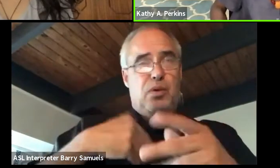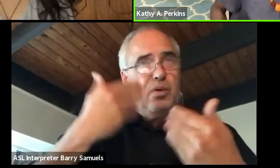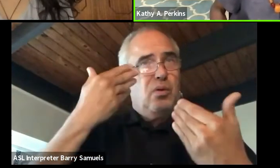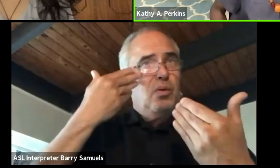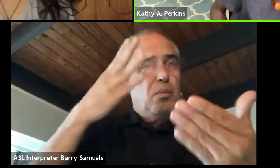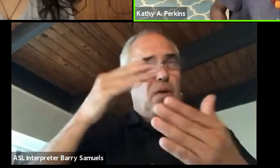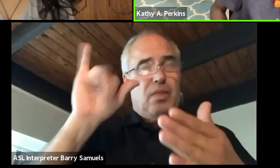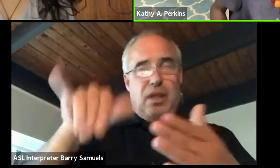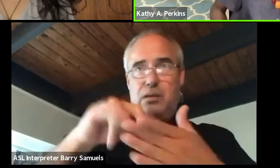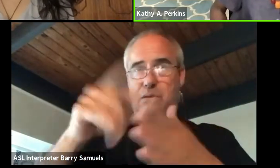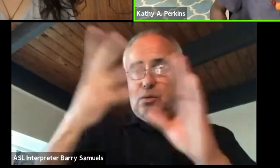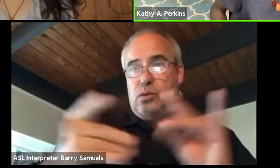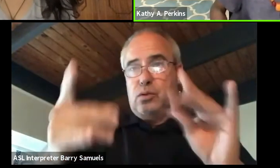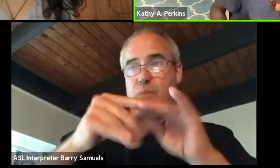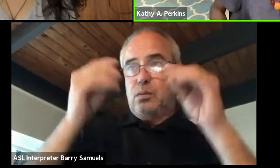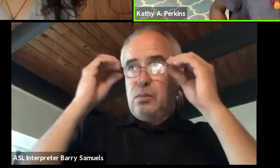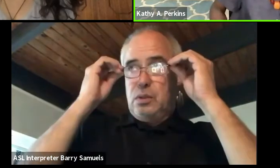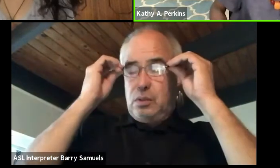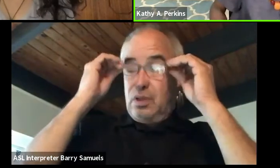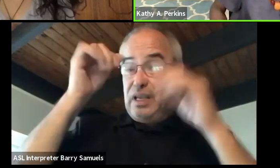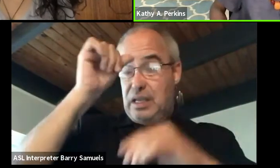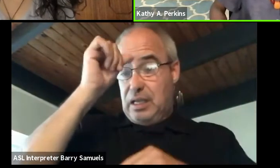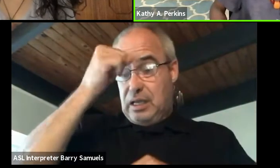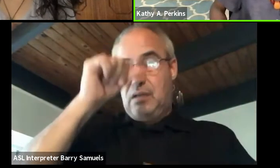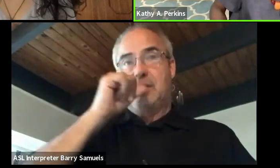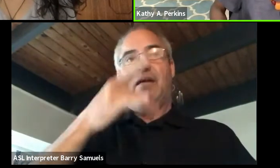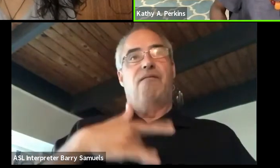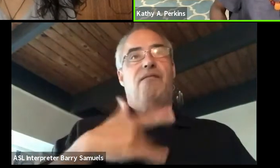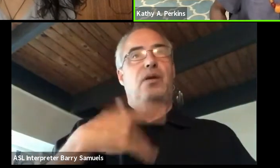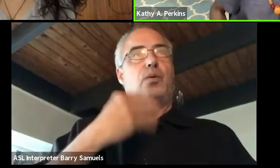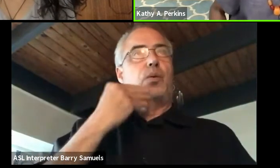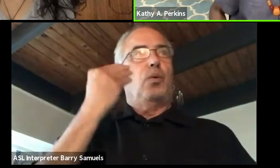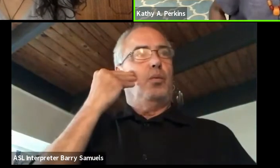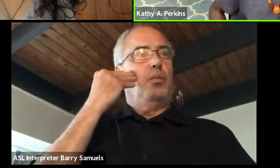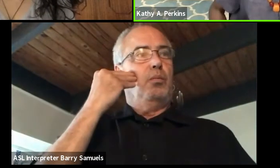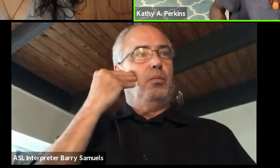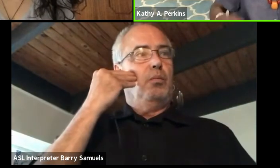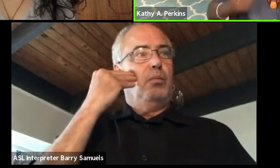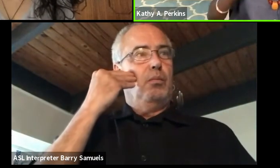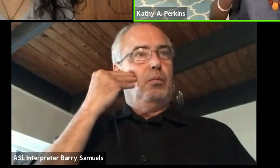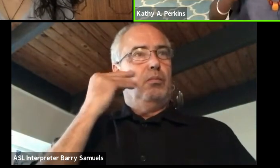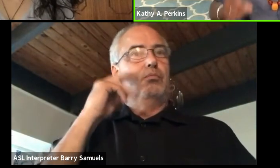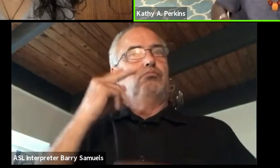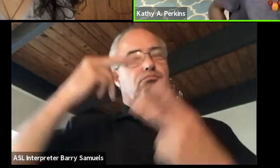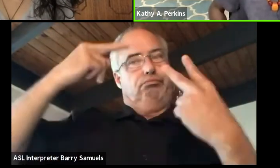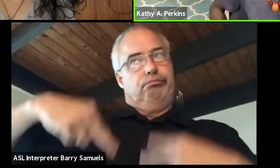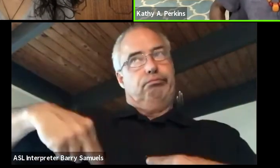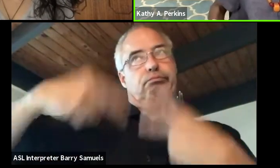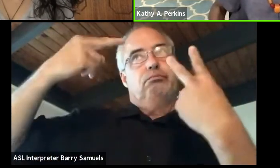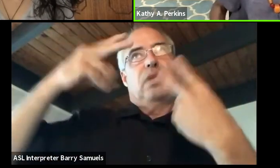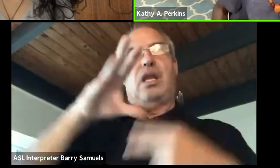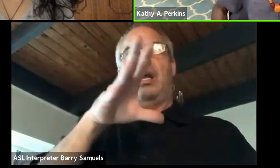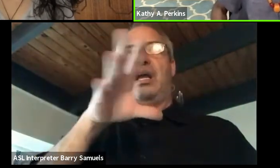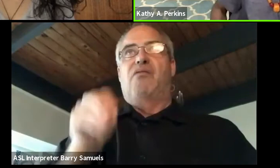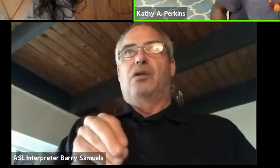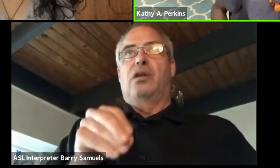them being in India and not feeling like it's home, them being perceived as Africans in a negative way but they've never been to Africa.